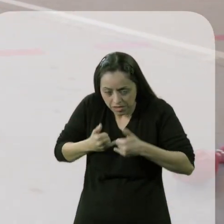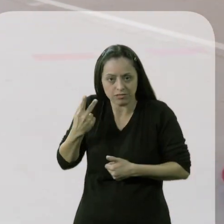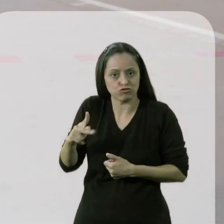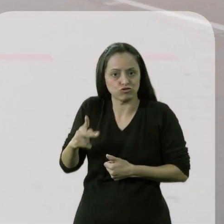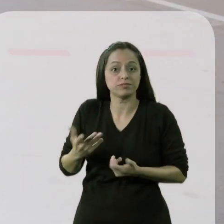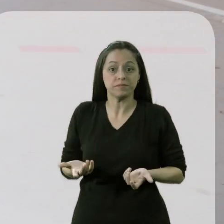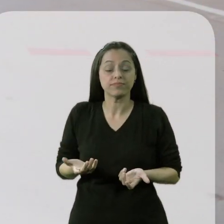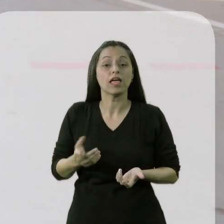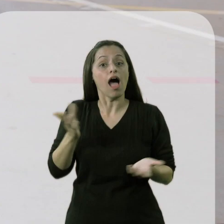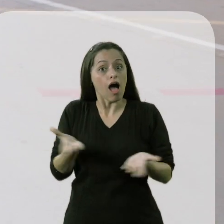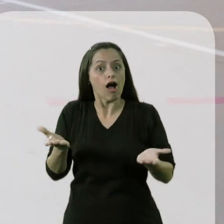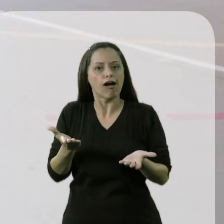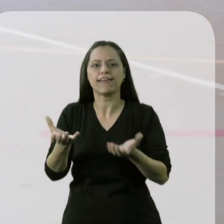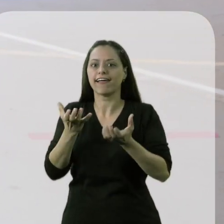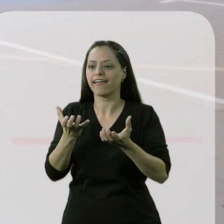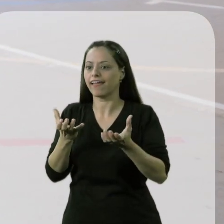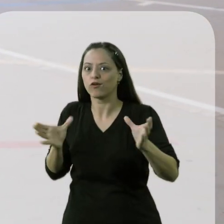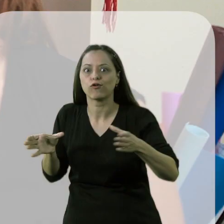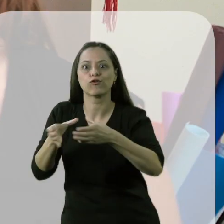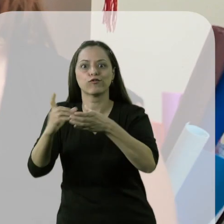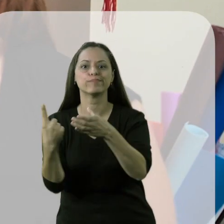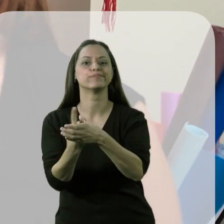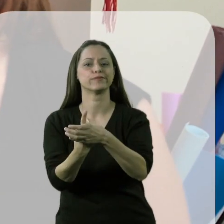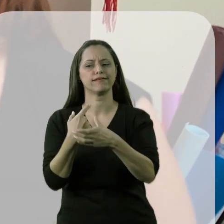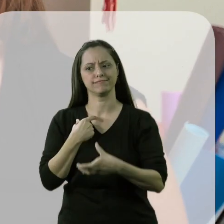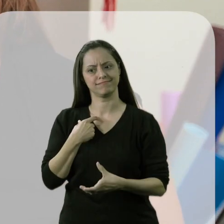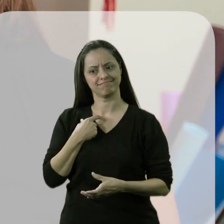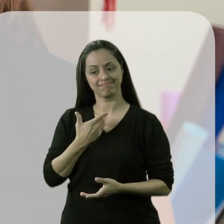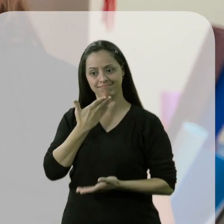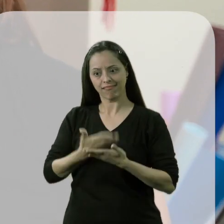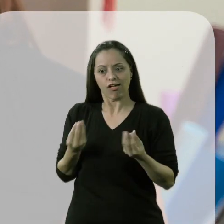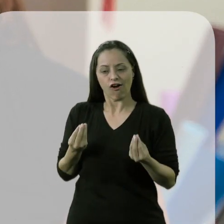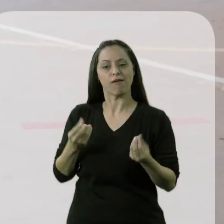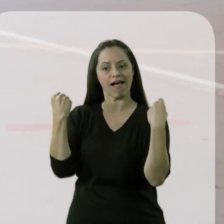Now he is showing interest in group play. I am surprised when I see him in physical education.